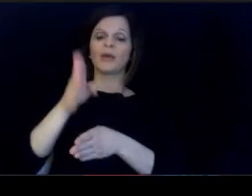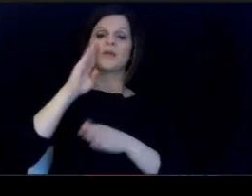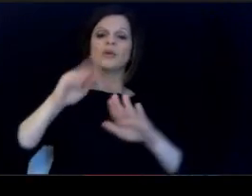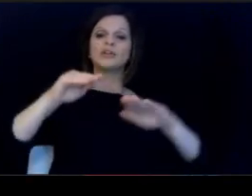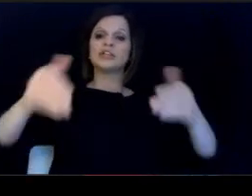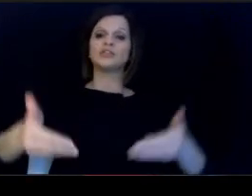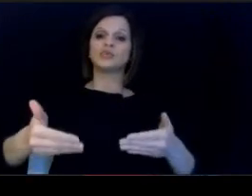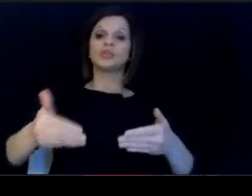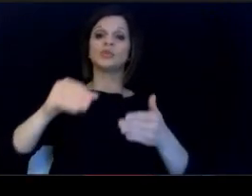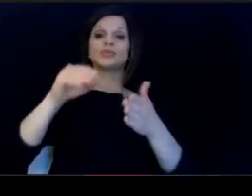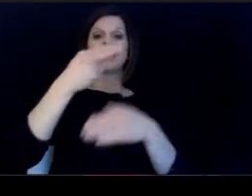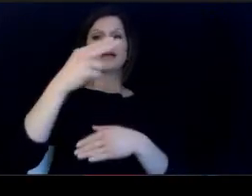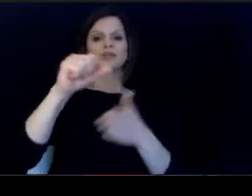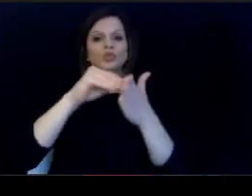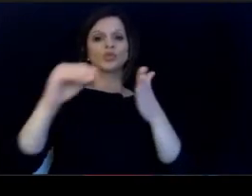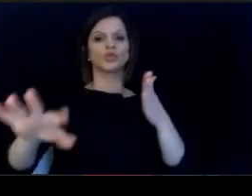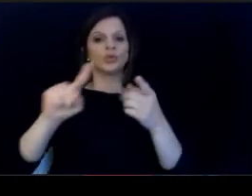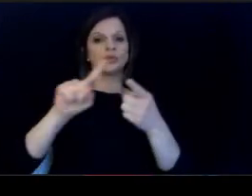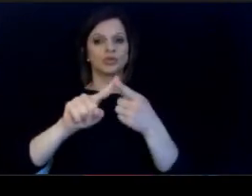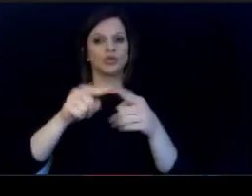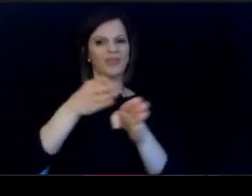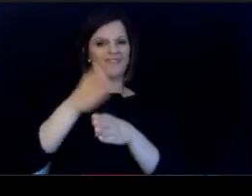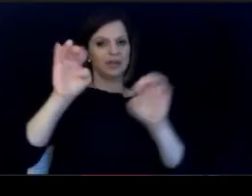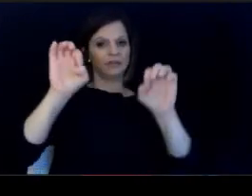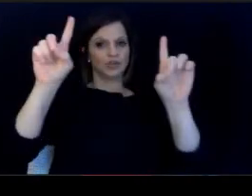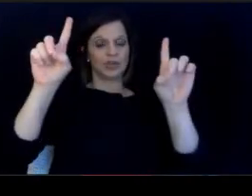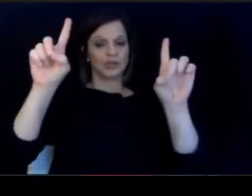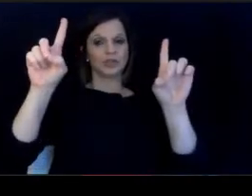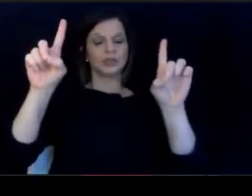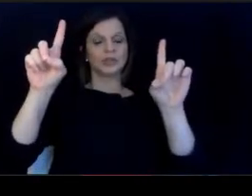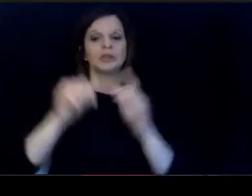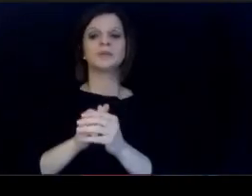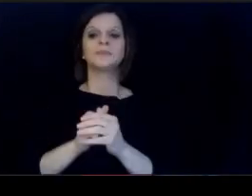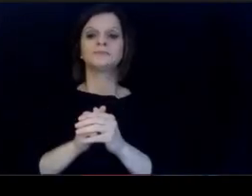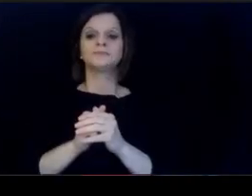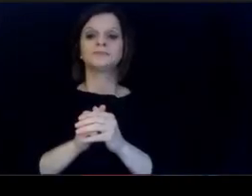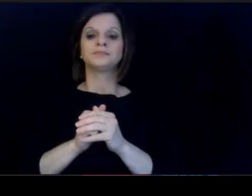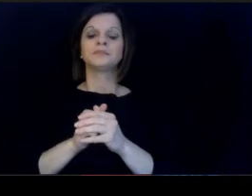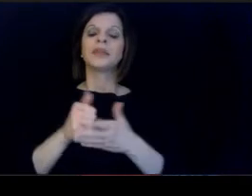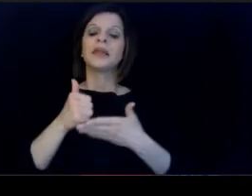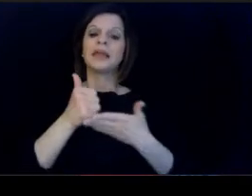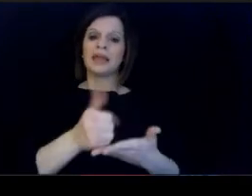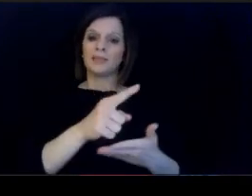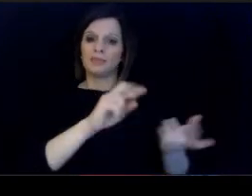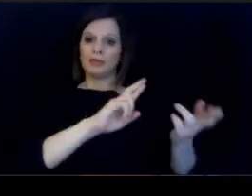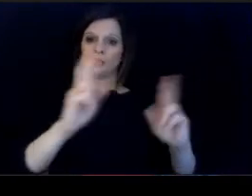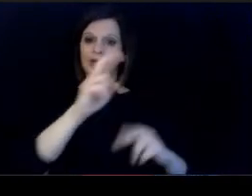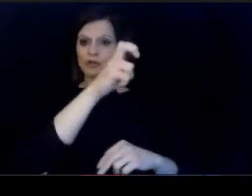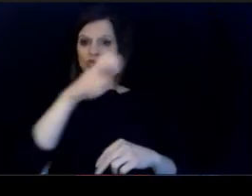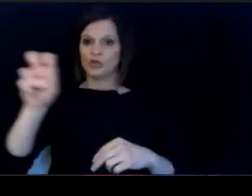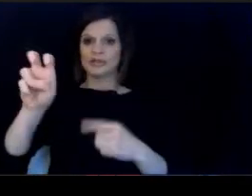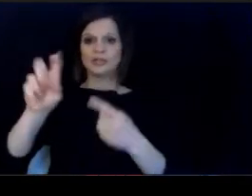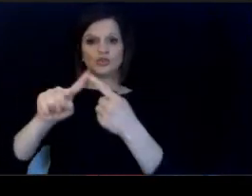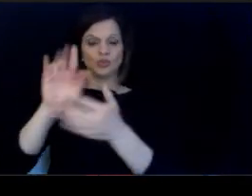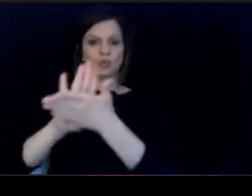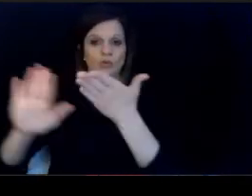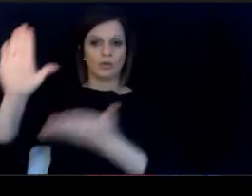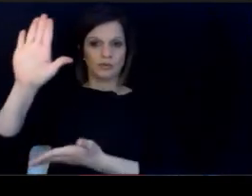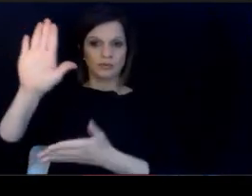students to the field of education and lay a foundation. allowing those students to transition into post secondary. studies.